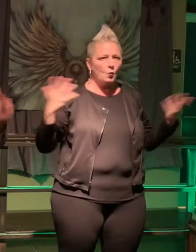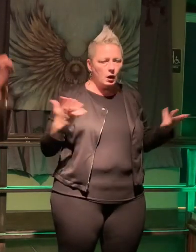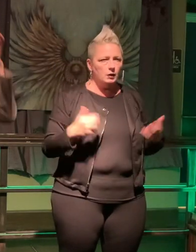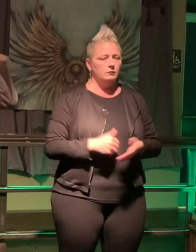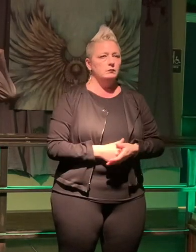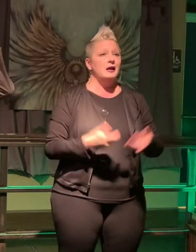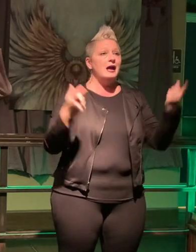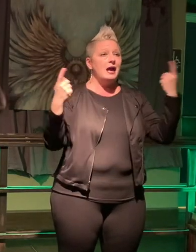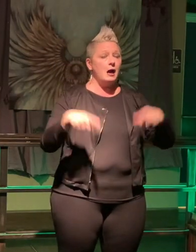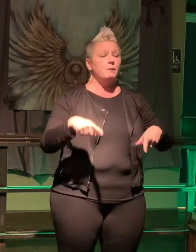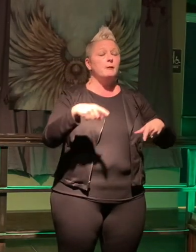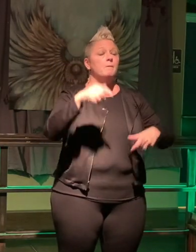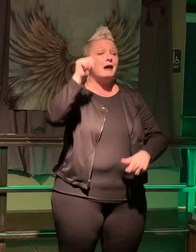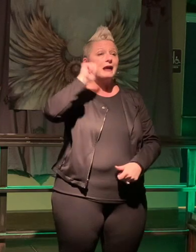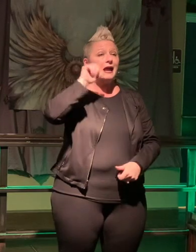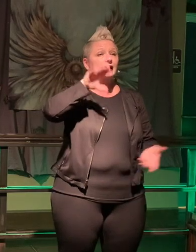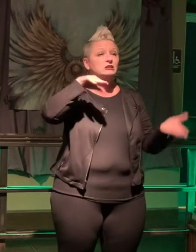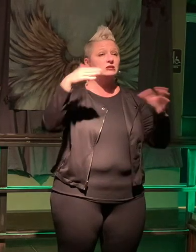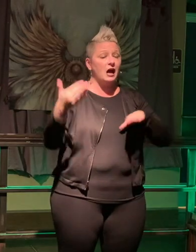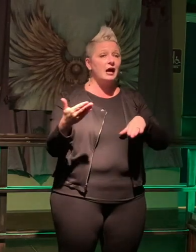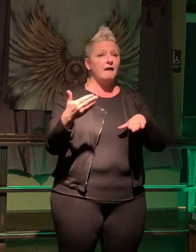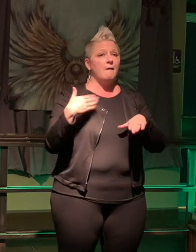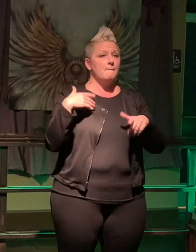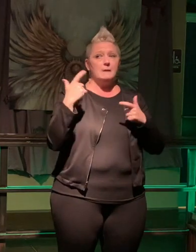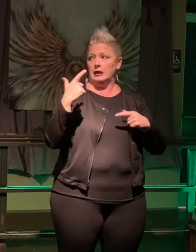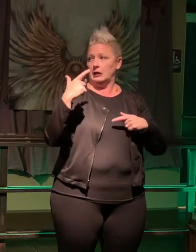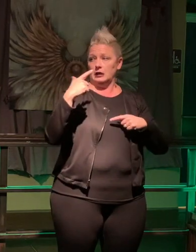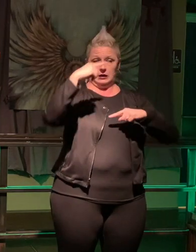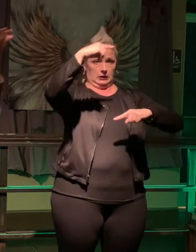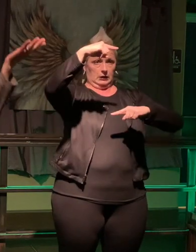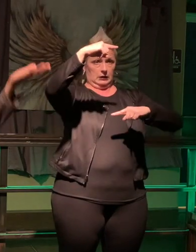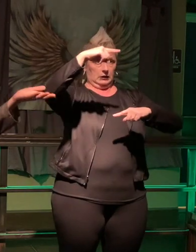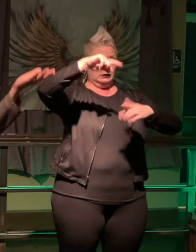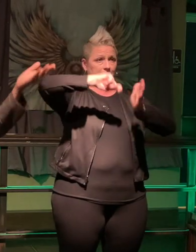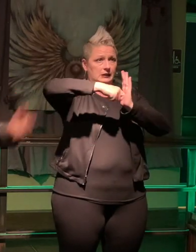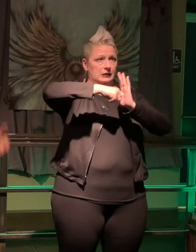had these gigantic keys they were about you know "this big" that was the only thing I took from her